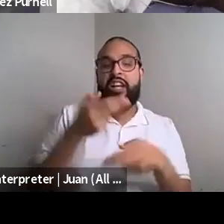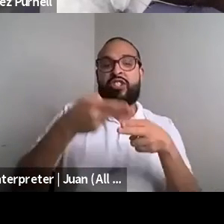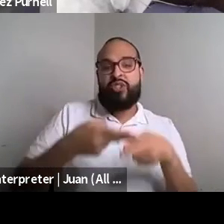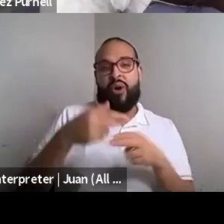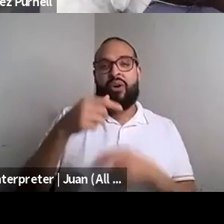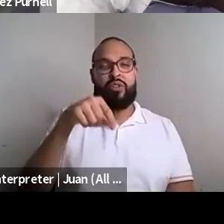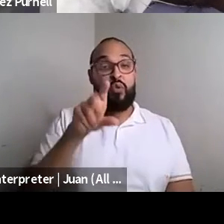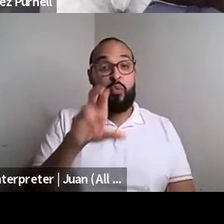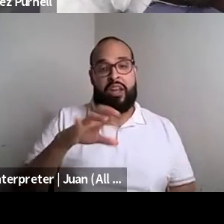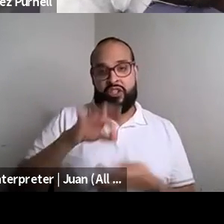Nahshon Anderson: Is the reason